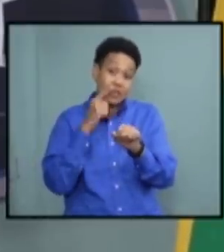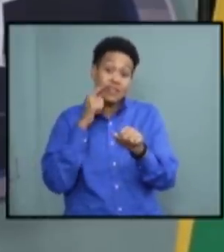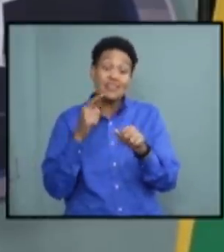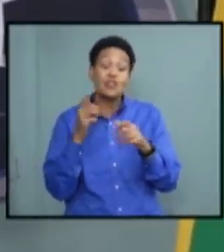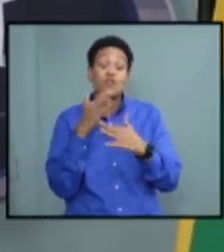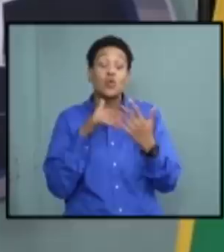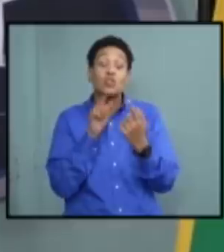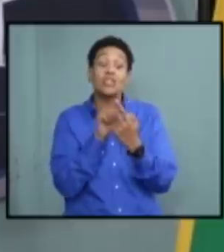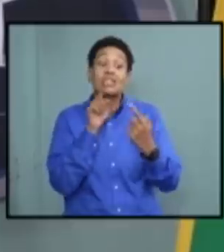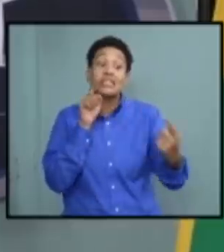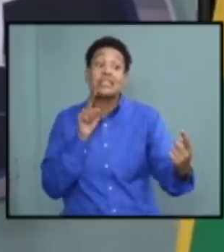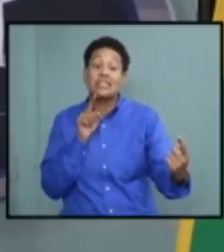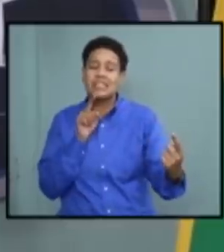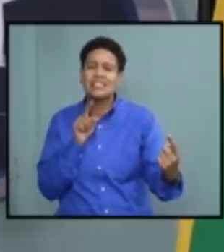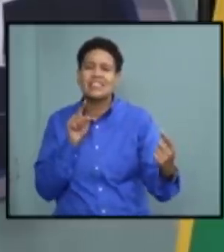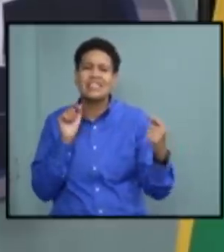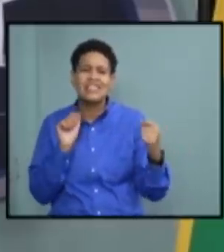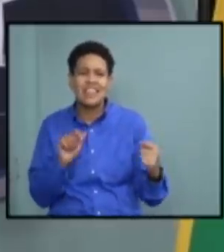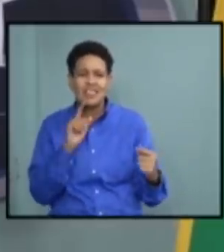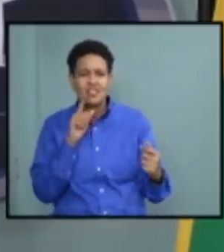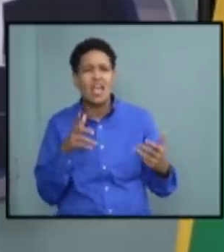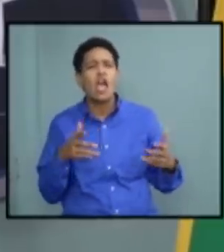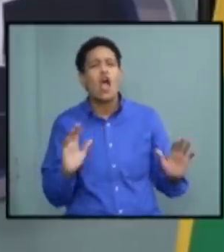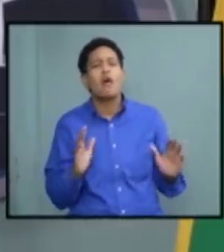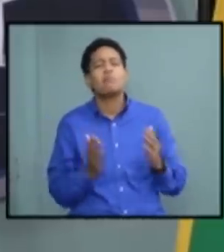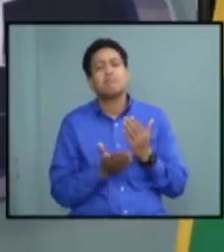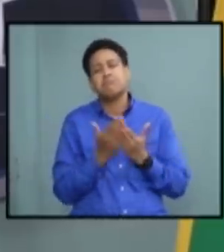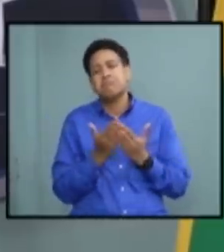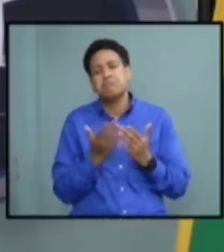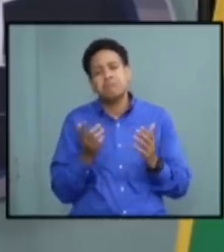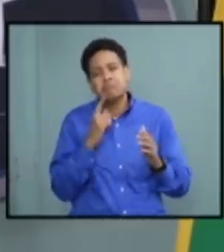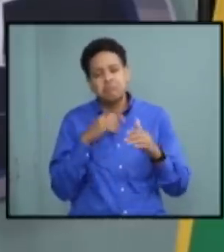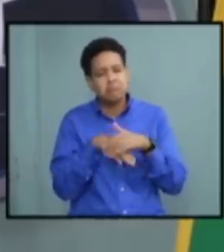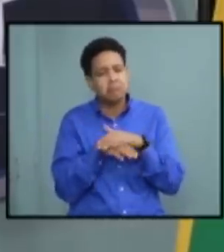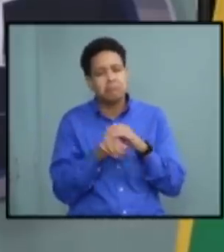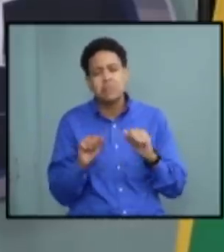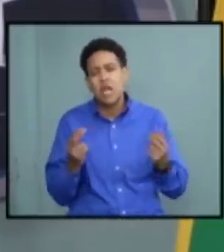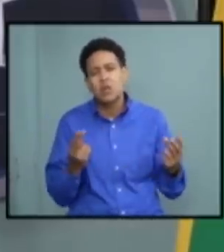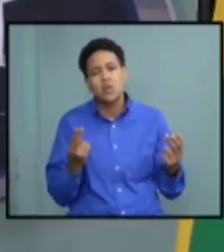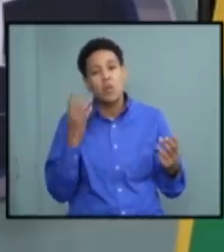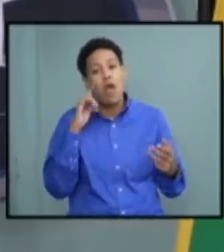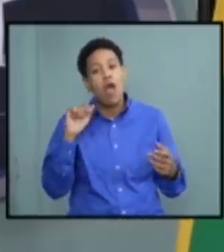it can be accommodated quite easily because all the other children are out